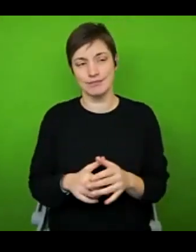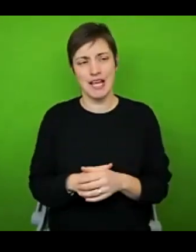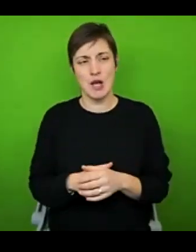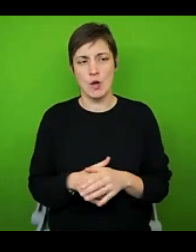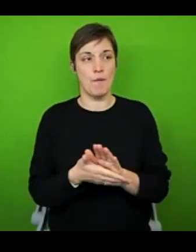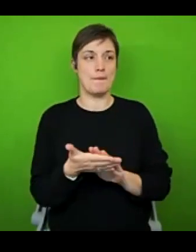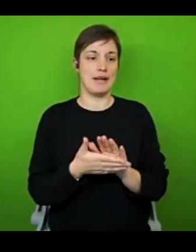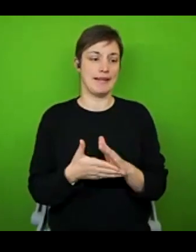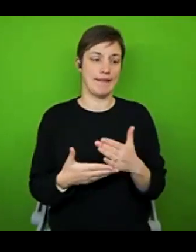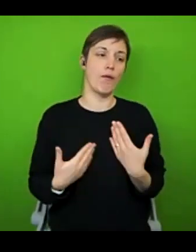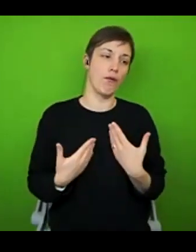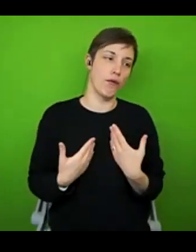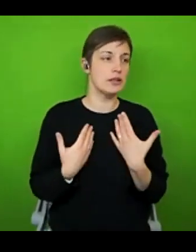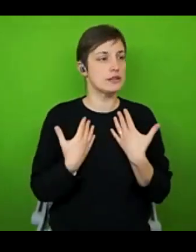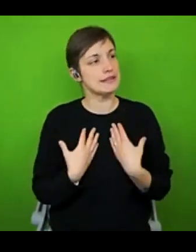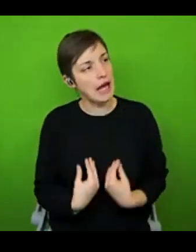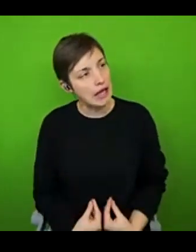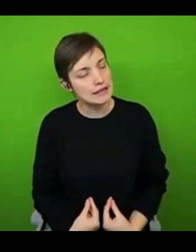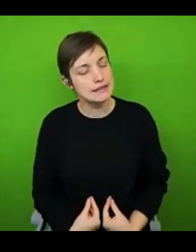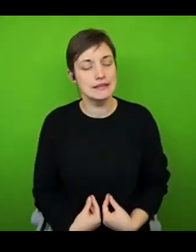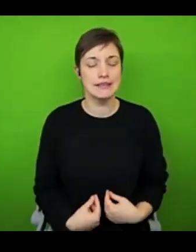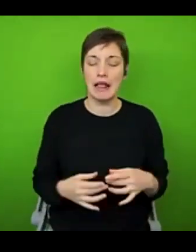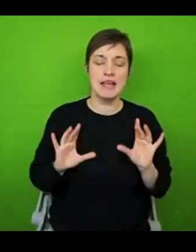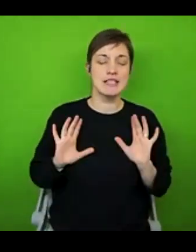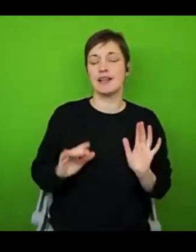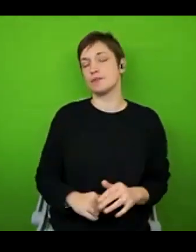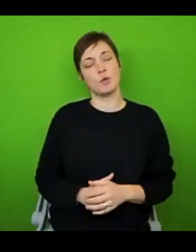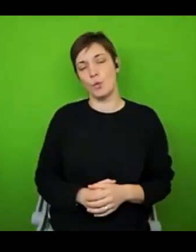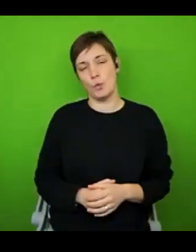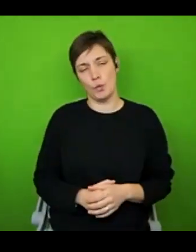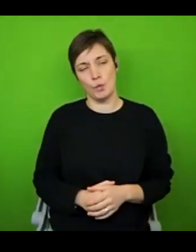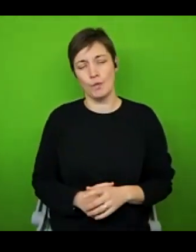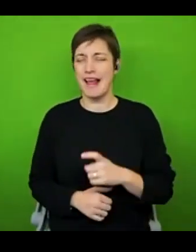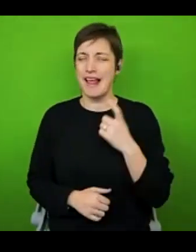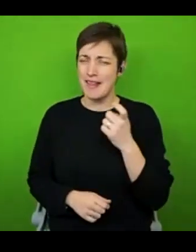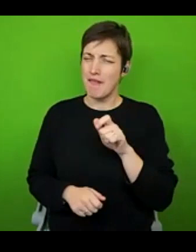tired. I think often it can be really difficult for non disabled people to wrap their heads around what fatigue